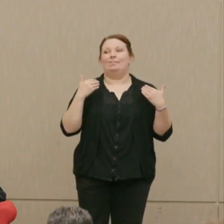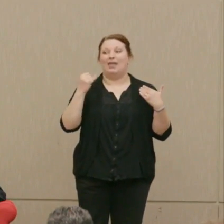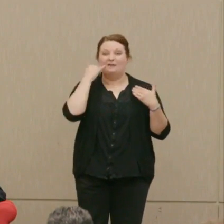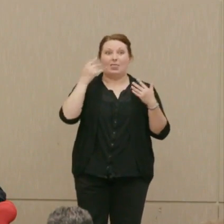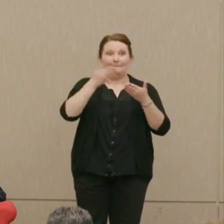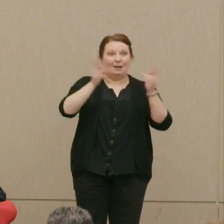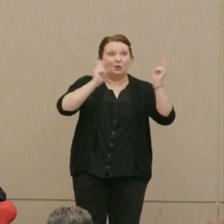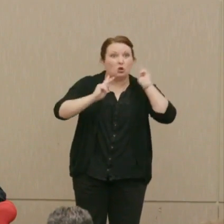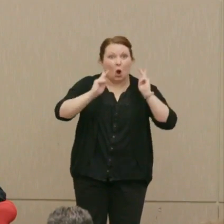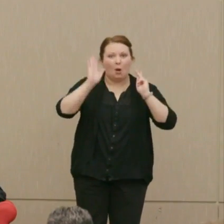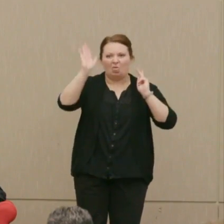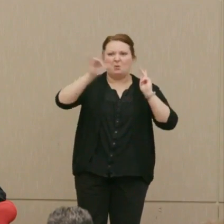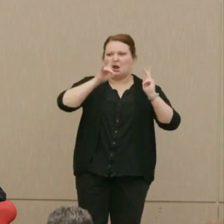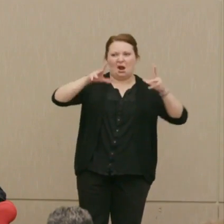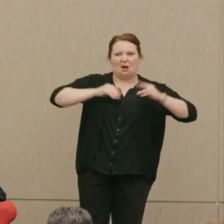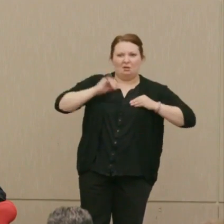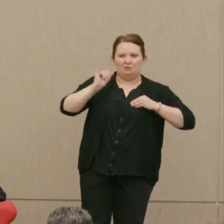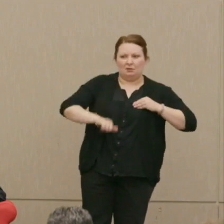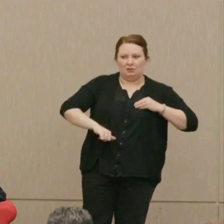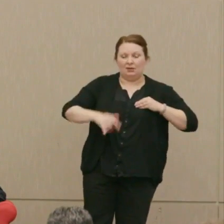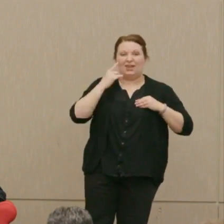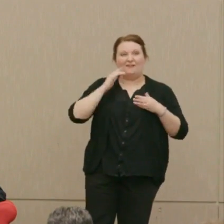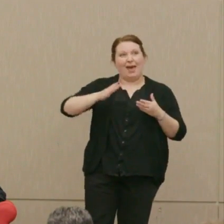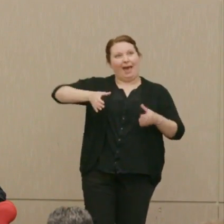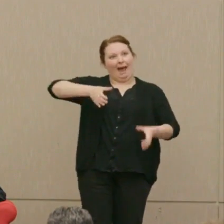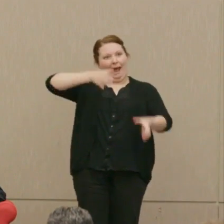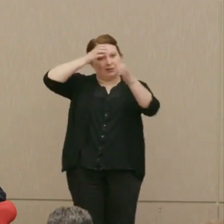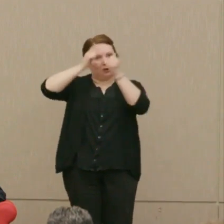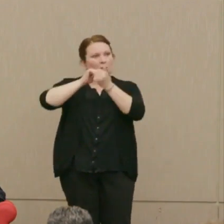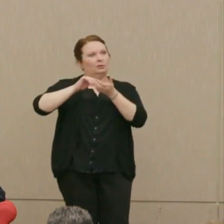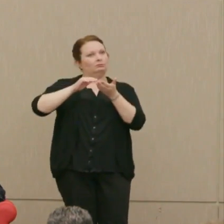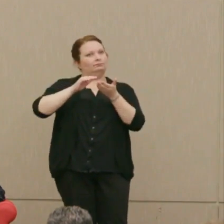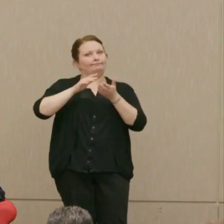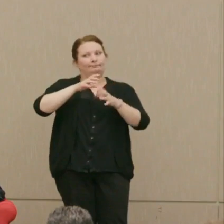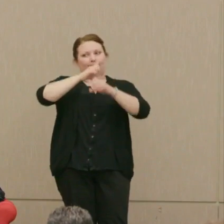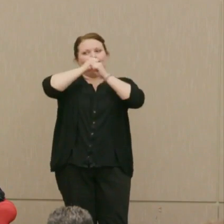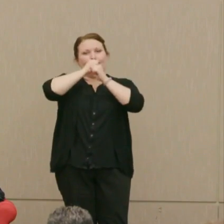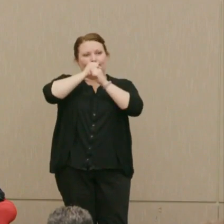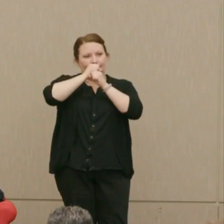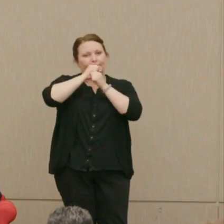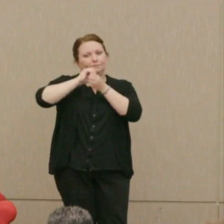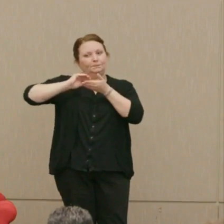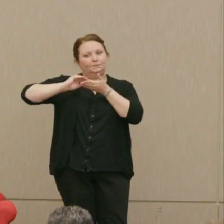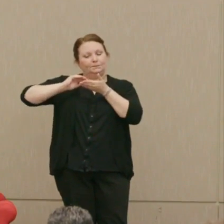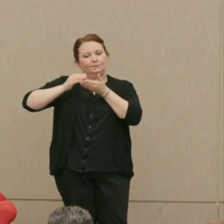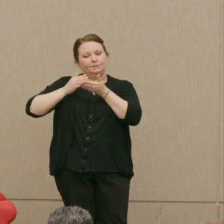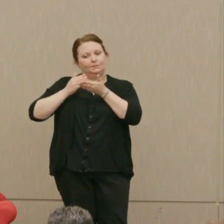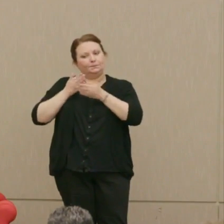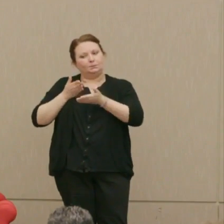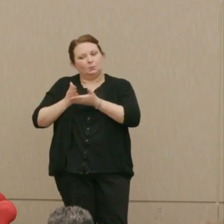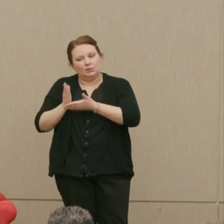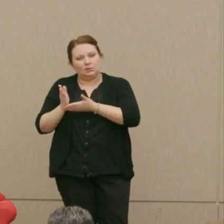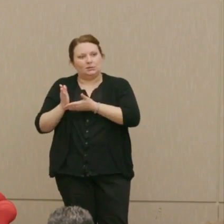If experts with clearances find it so hard to figure out what is going on, how do we,